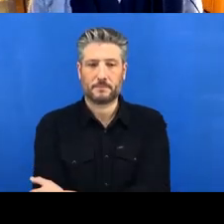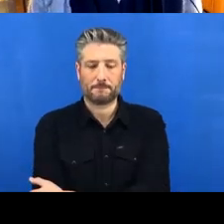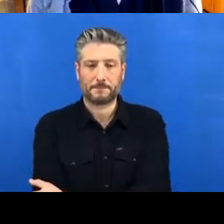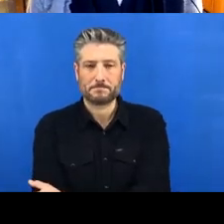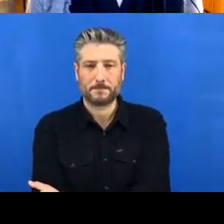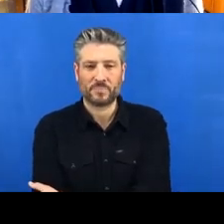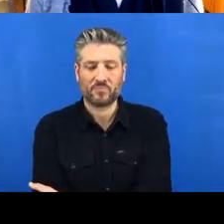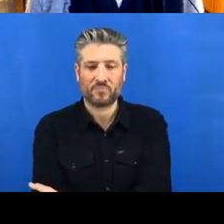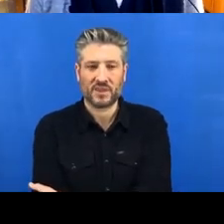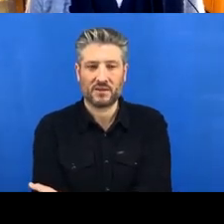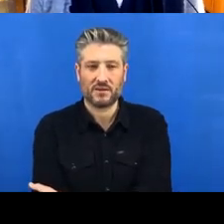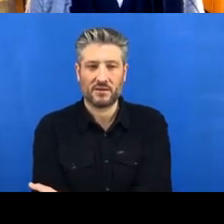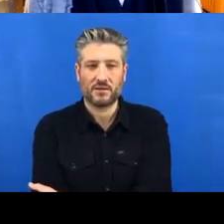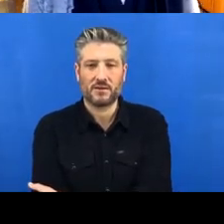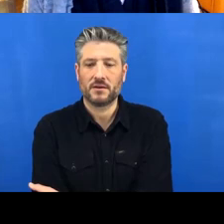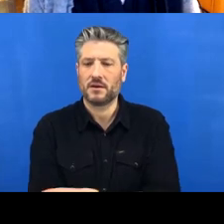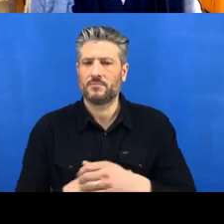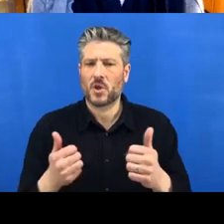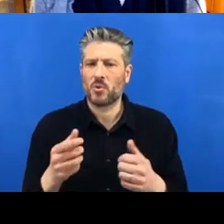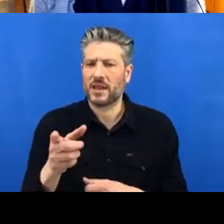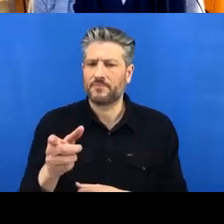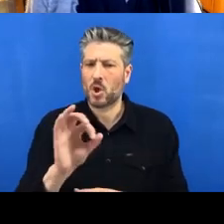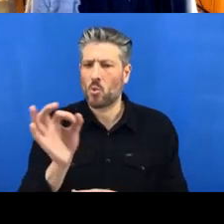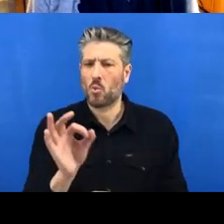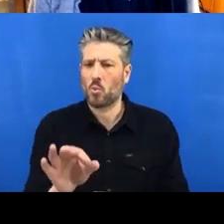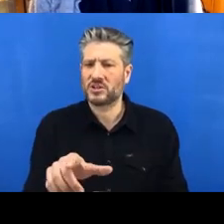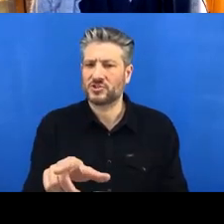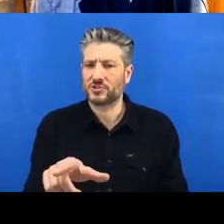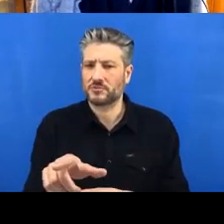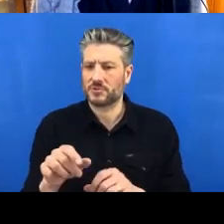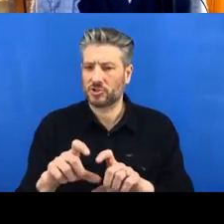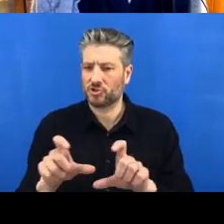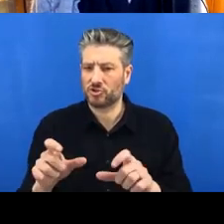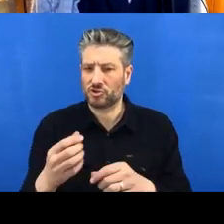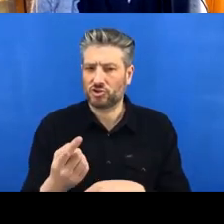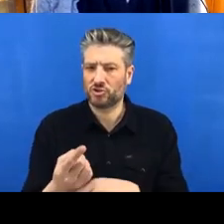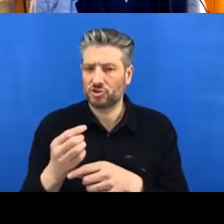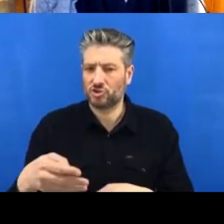Okay, there's a question here, “How do you clone to your computer?” So I'll just go back to that step again